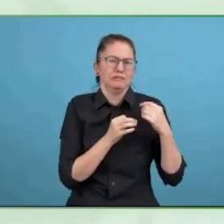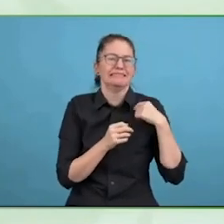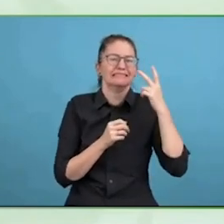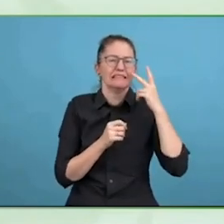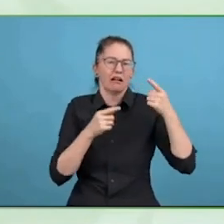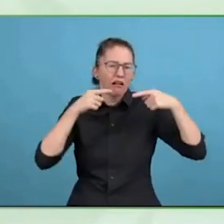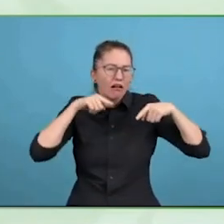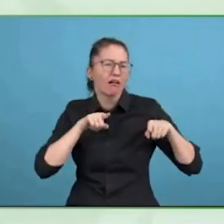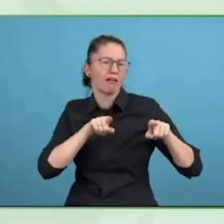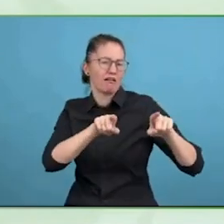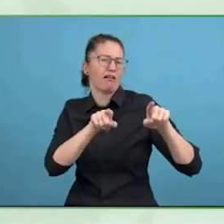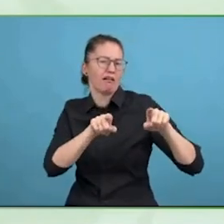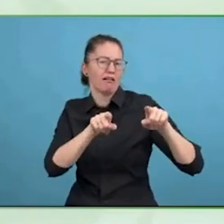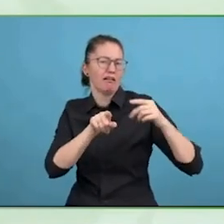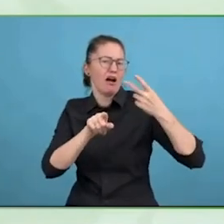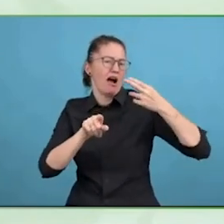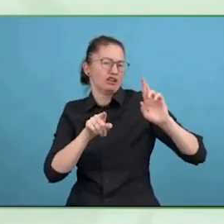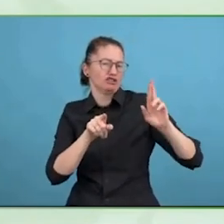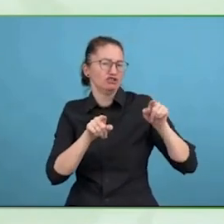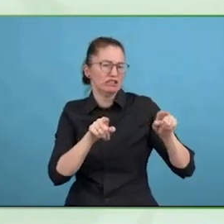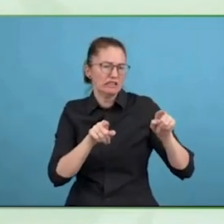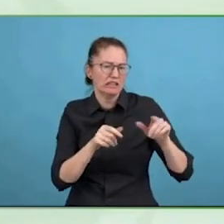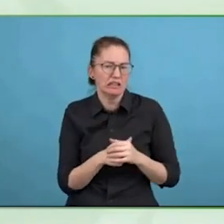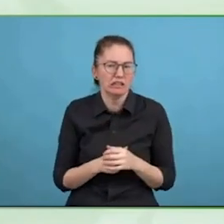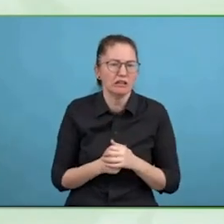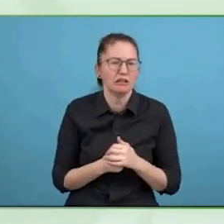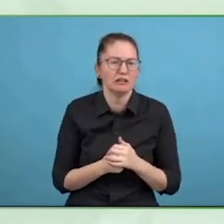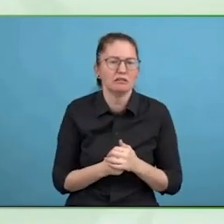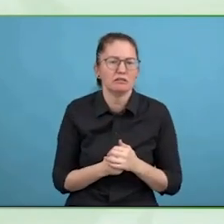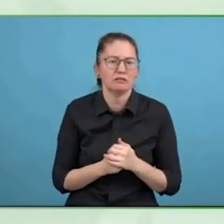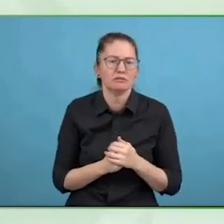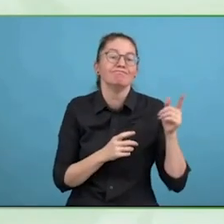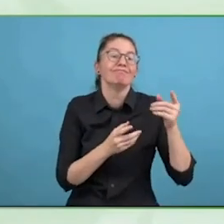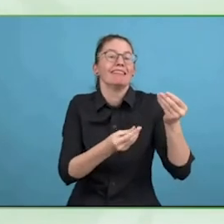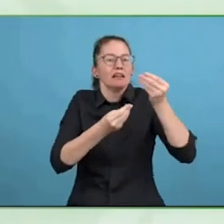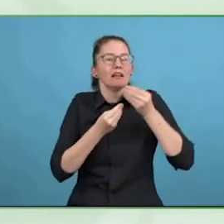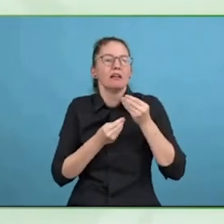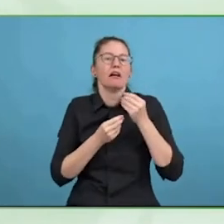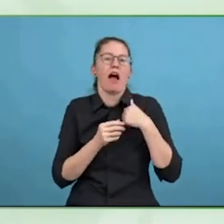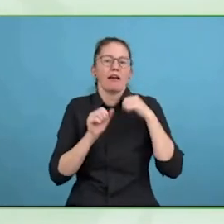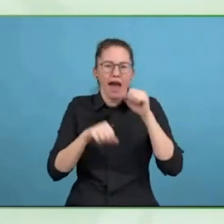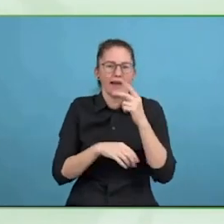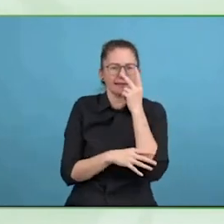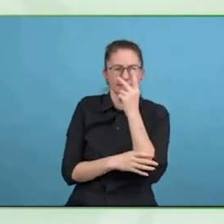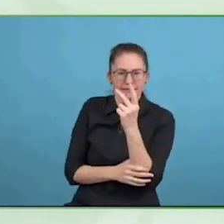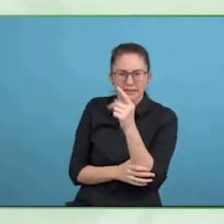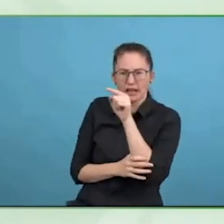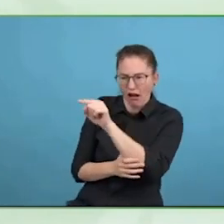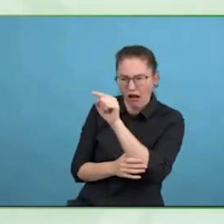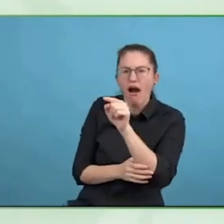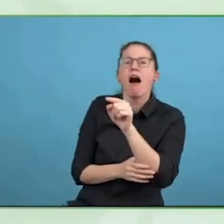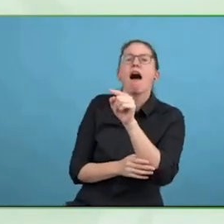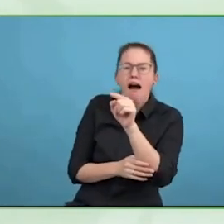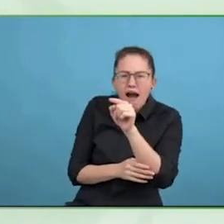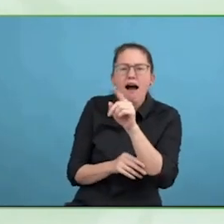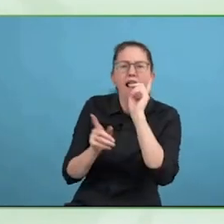This is where the tool is important, because the tool is uncovering whether or not you have functioning or working processes to